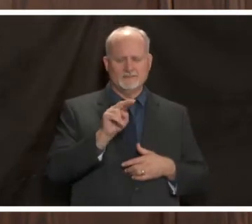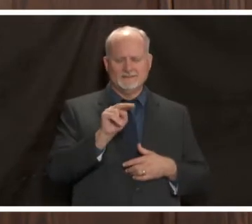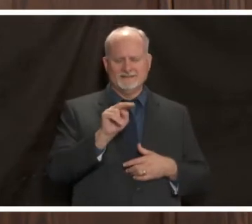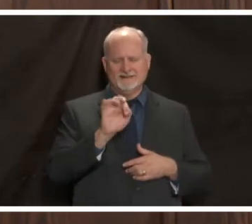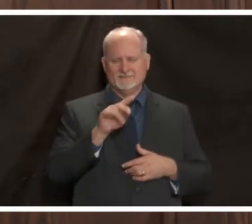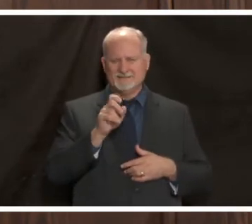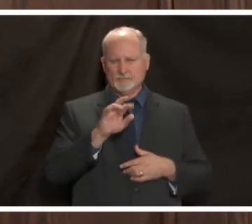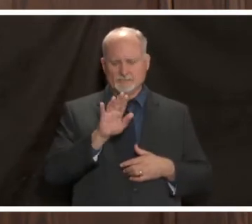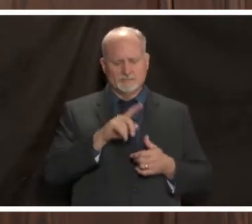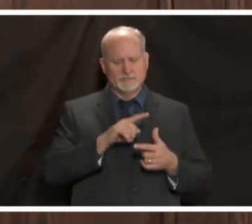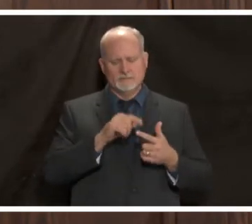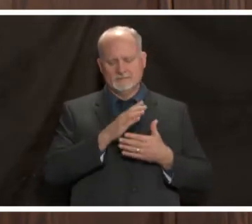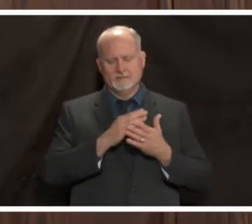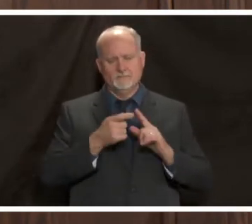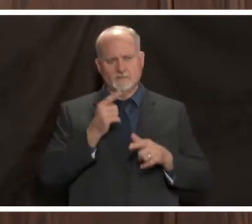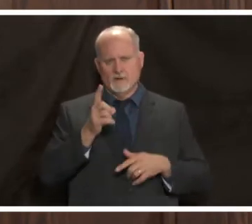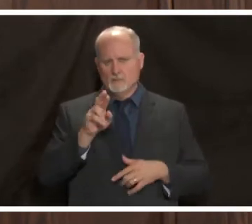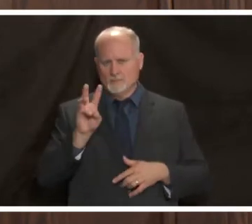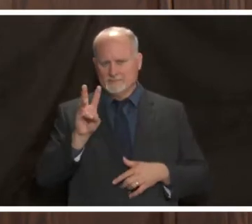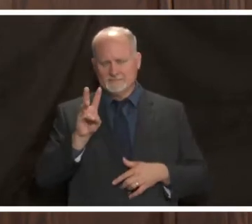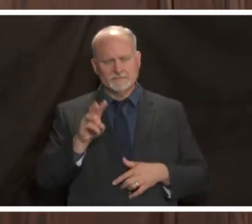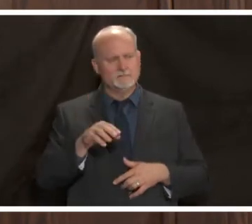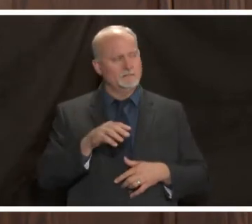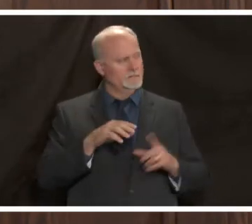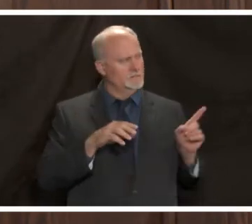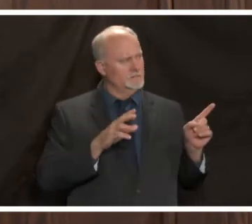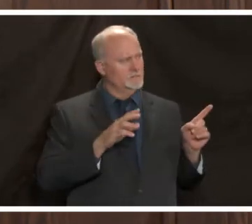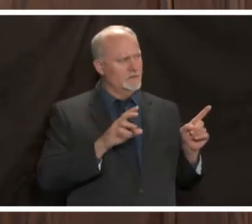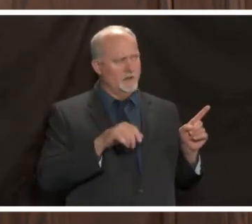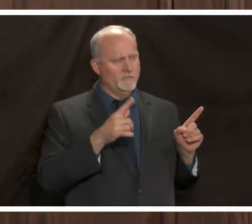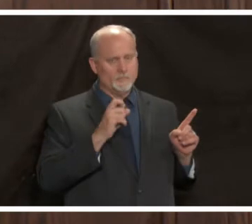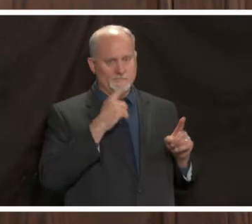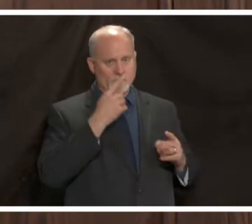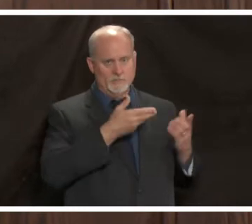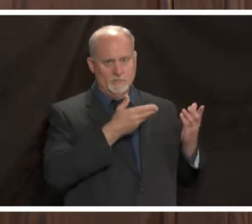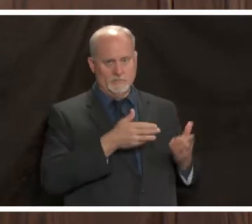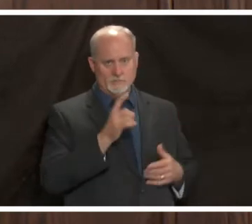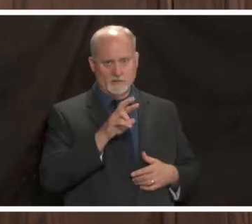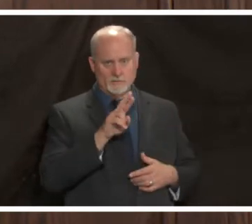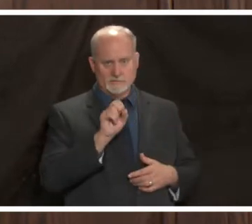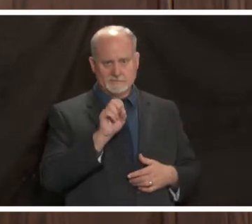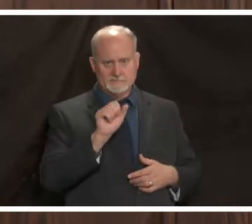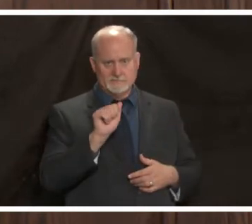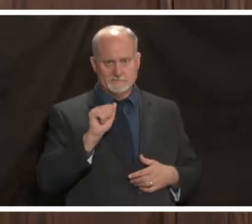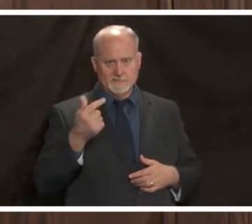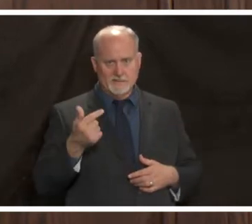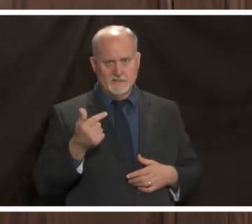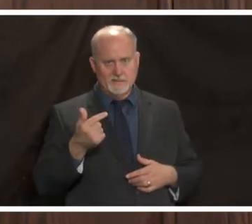perspective some for dr wilson is there any other question for dr sag while we still have him